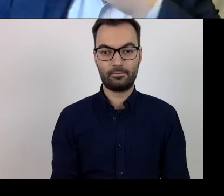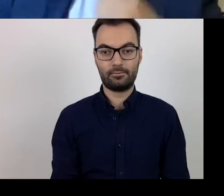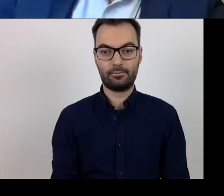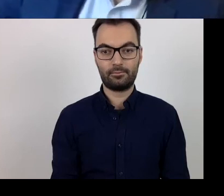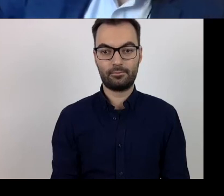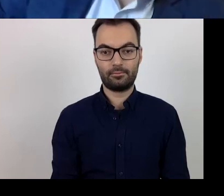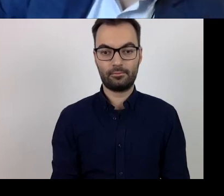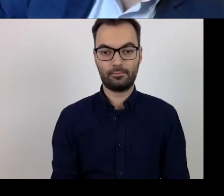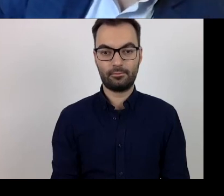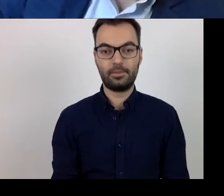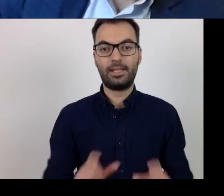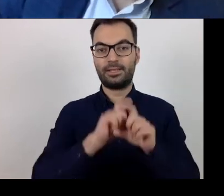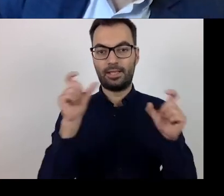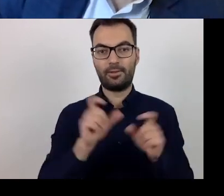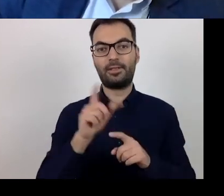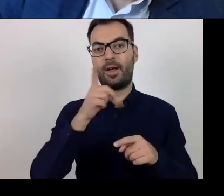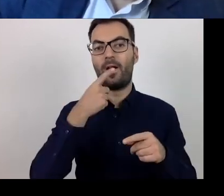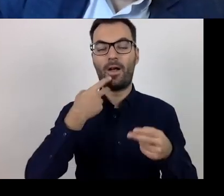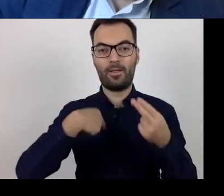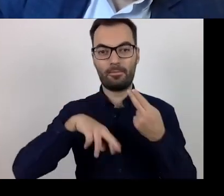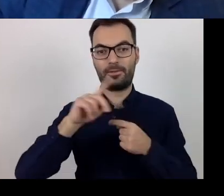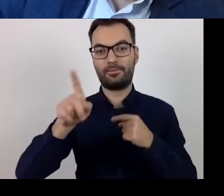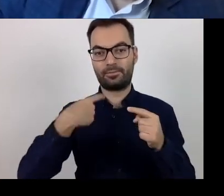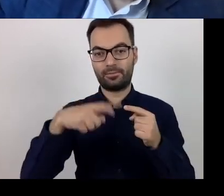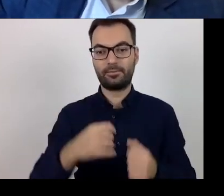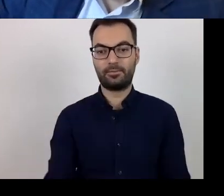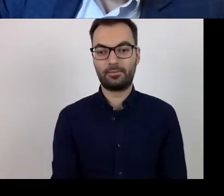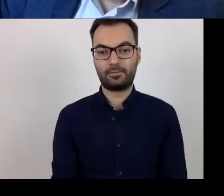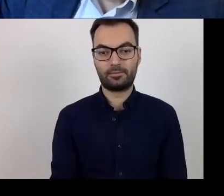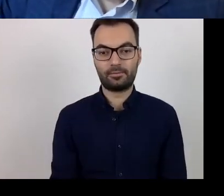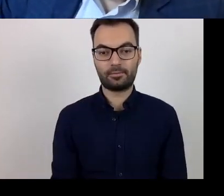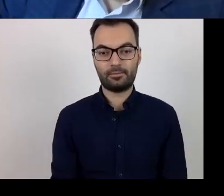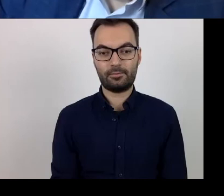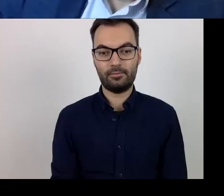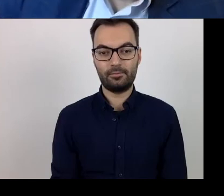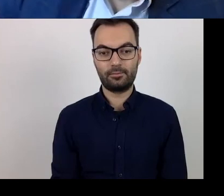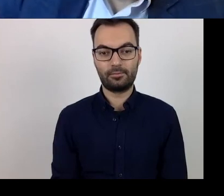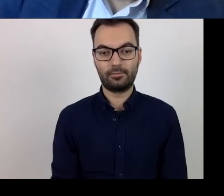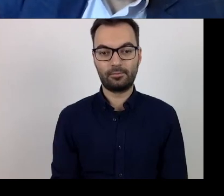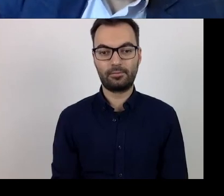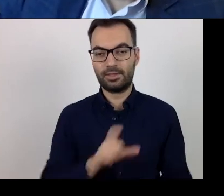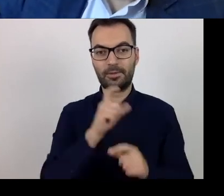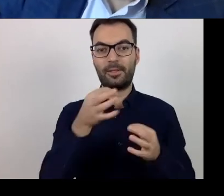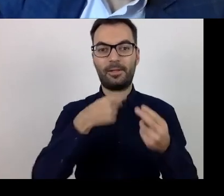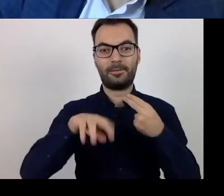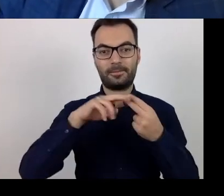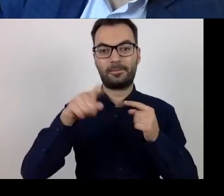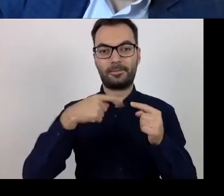ŁUKASZ: Surveys are still coming in. We have almost 30 surveys completed, so let us wait a little longer.